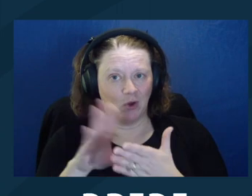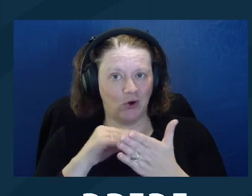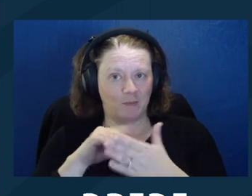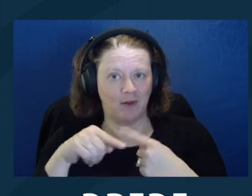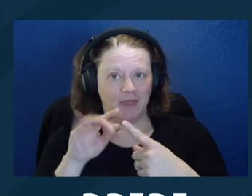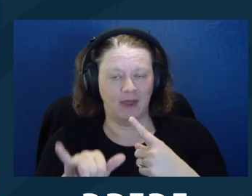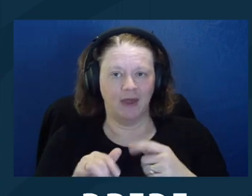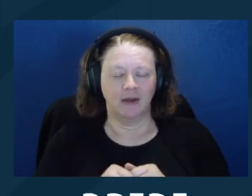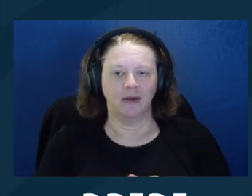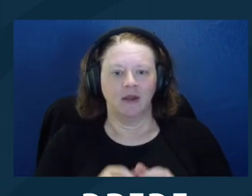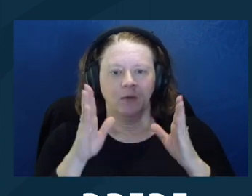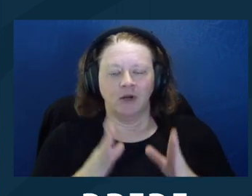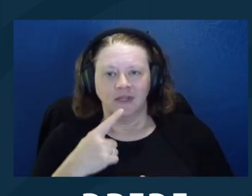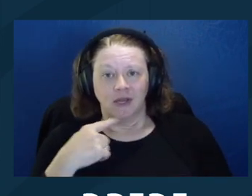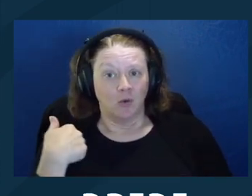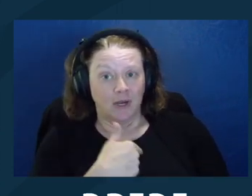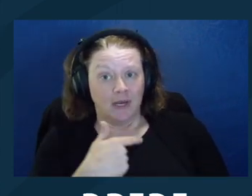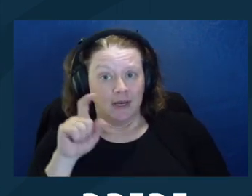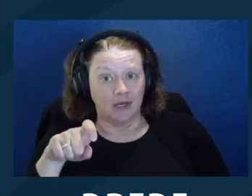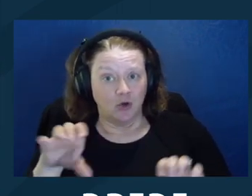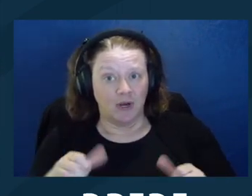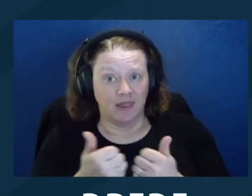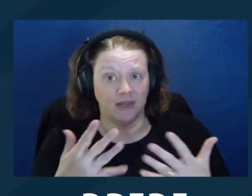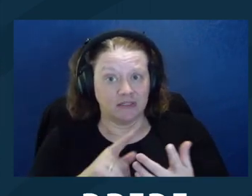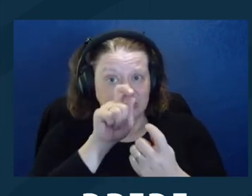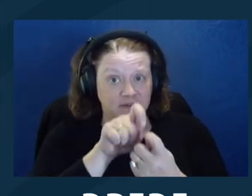So it would be interesting for us to learn about that.